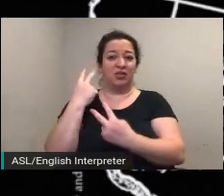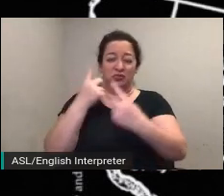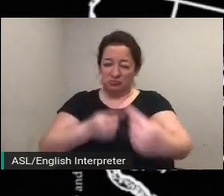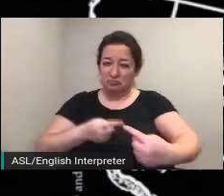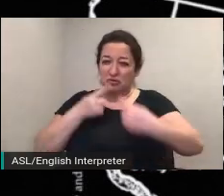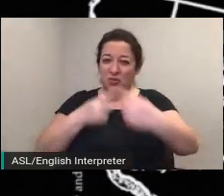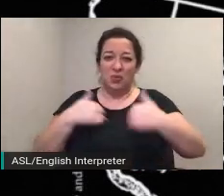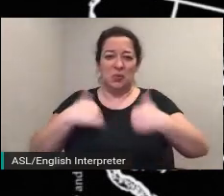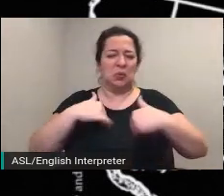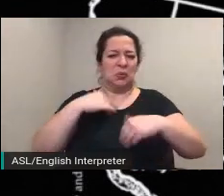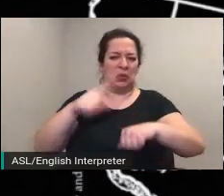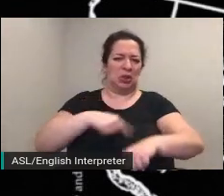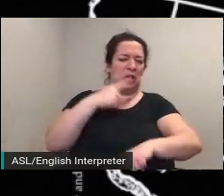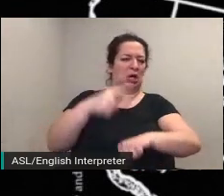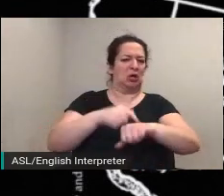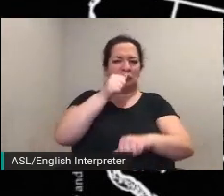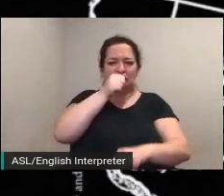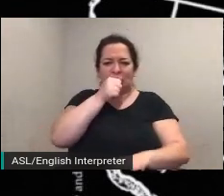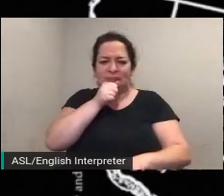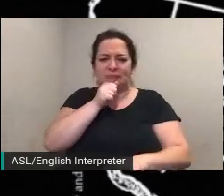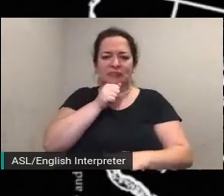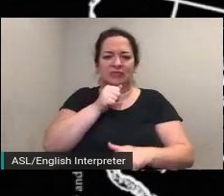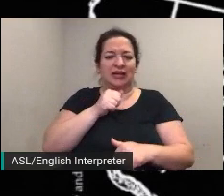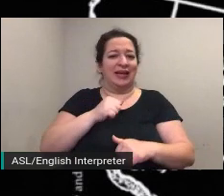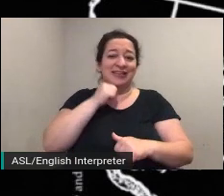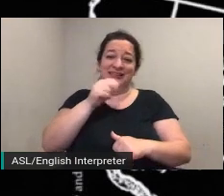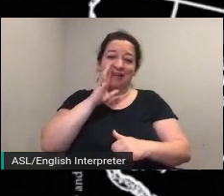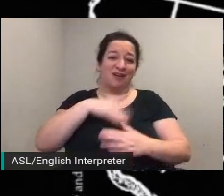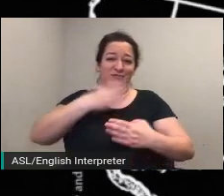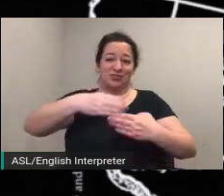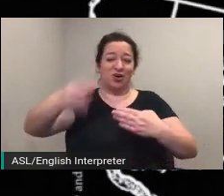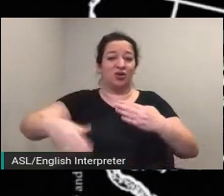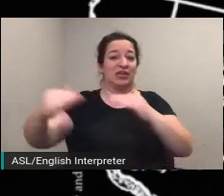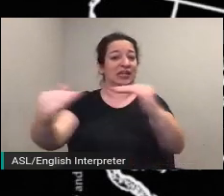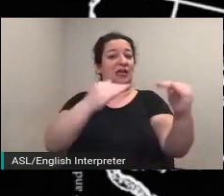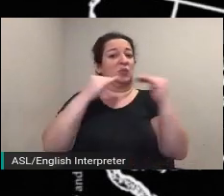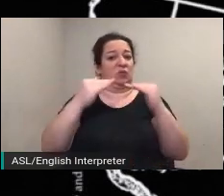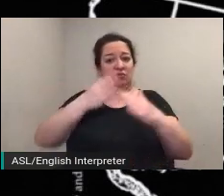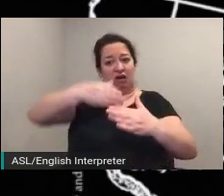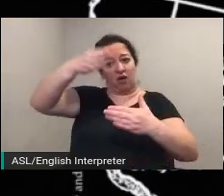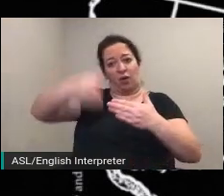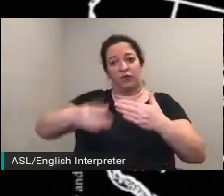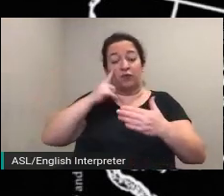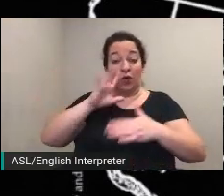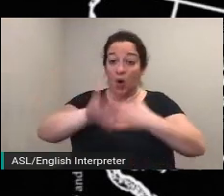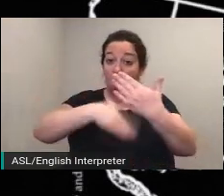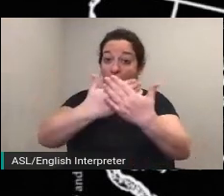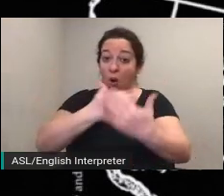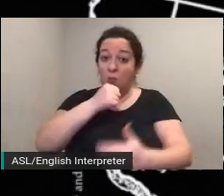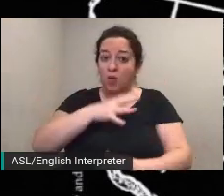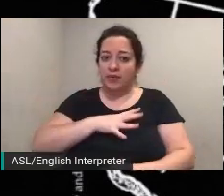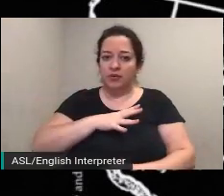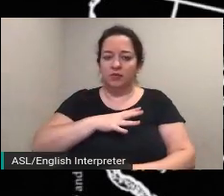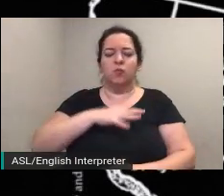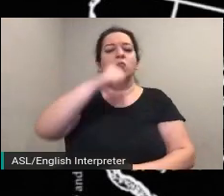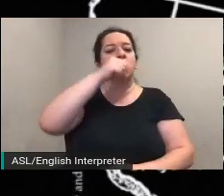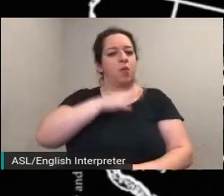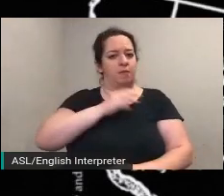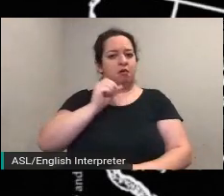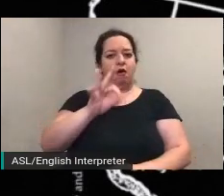and did not result in equal outcomes for all women women of color continued to face significant hurdles